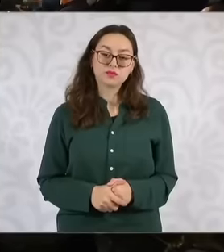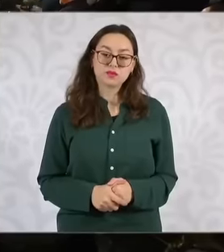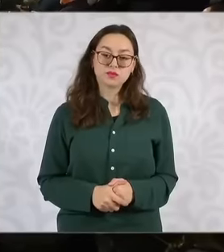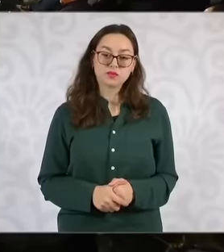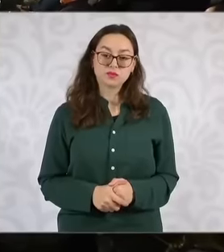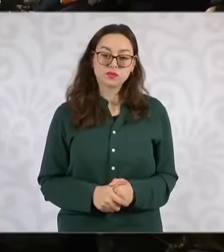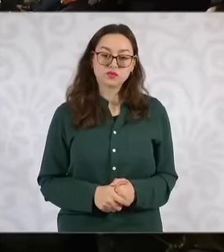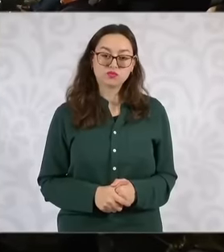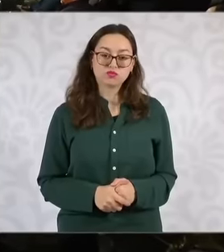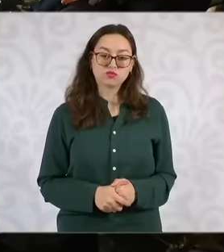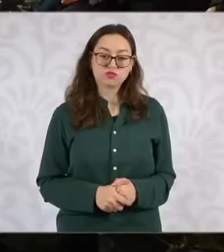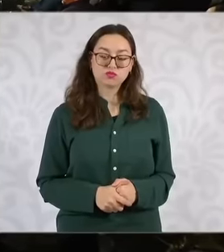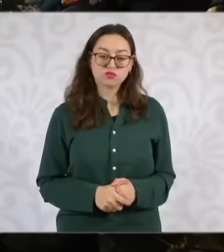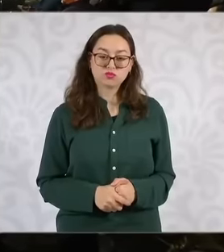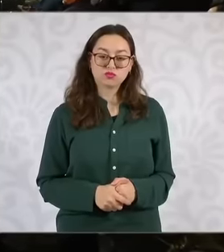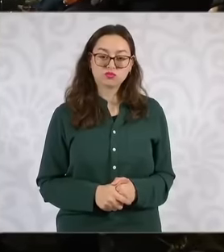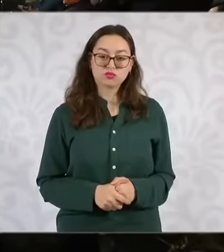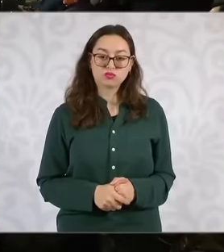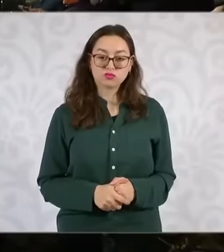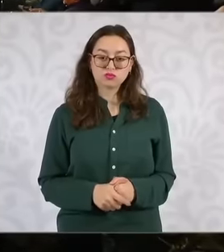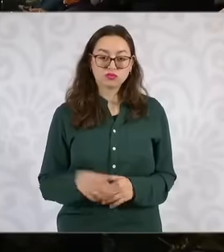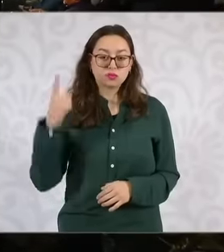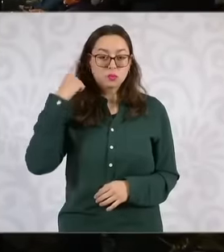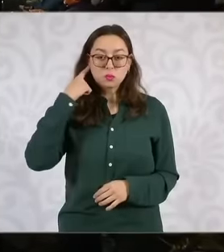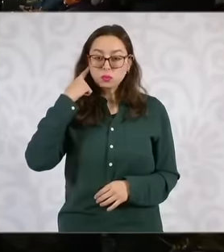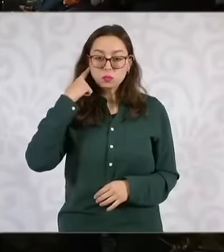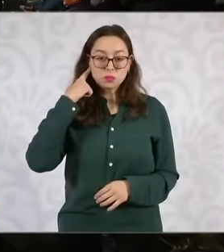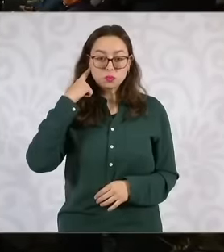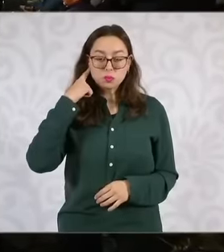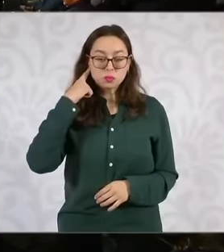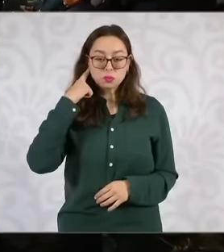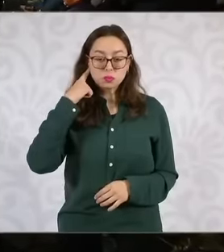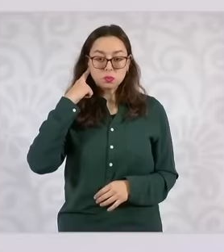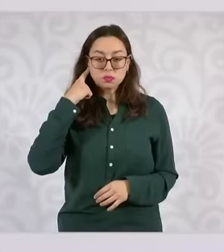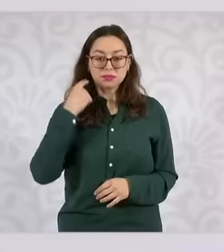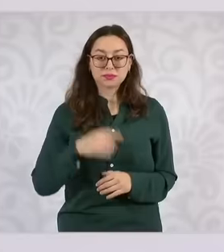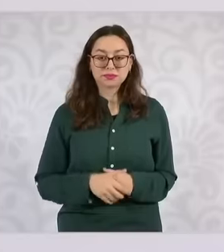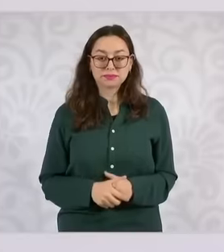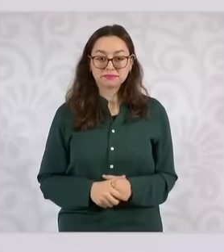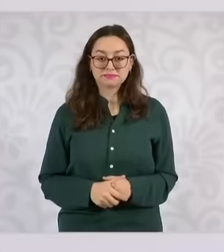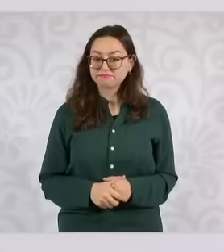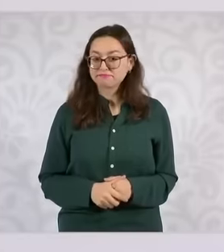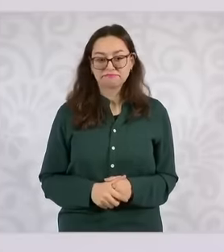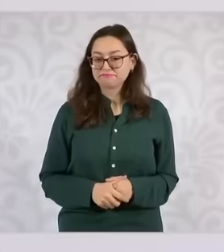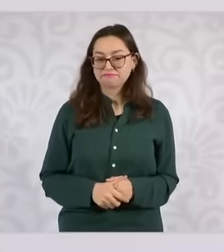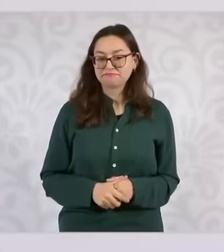there is a transitional article that says that I understand that they removed that part that only